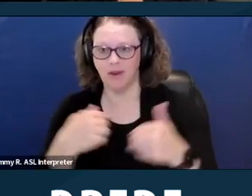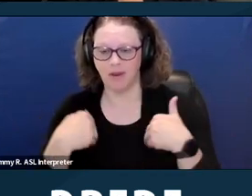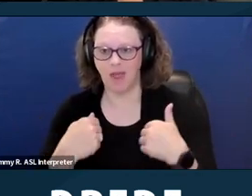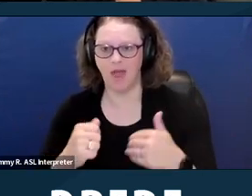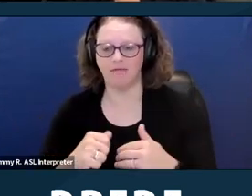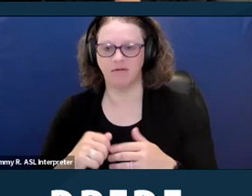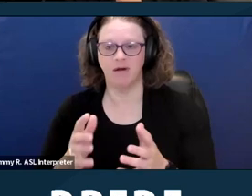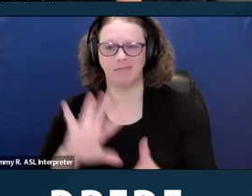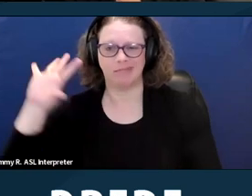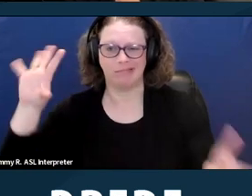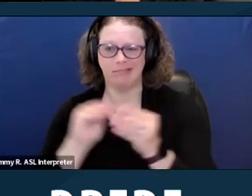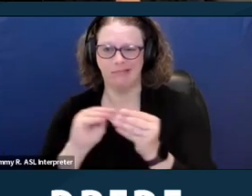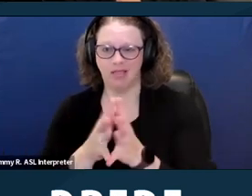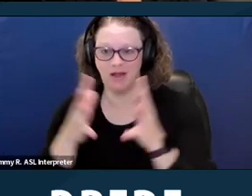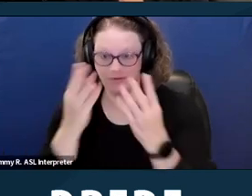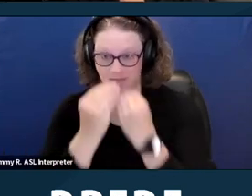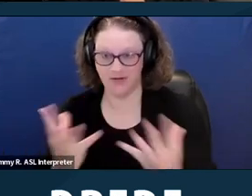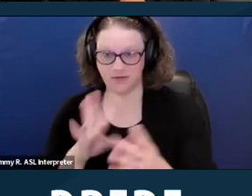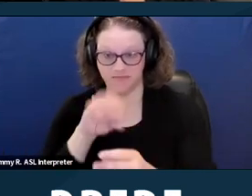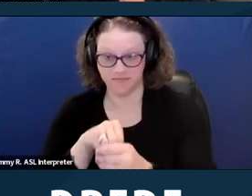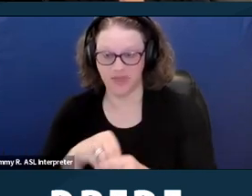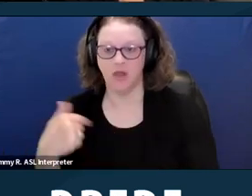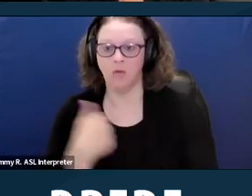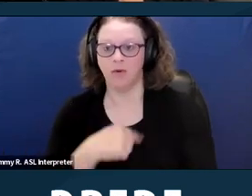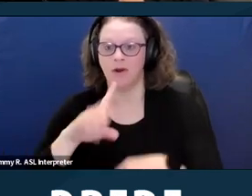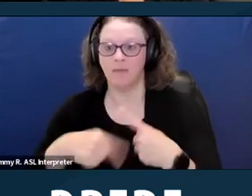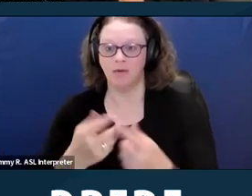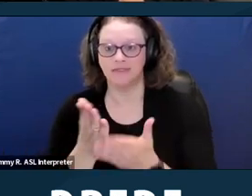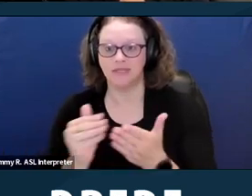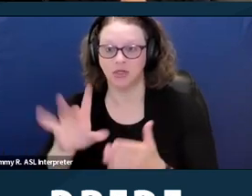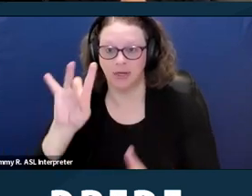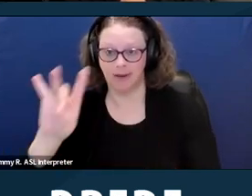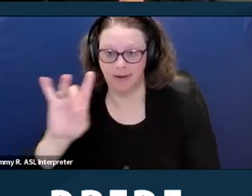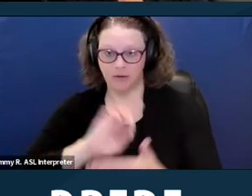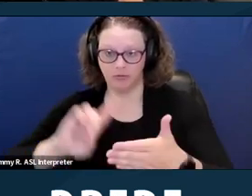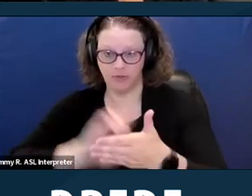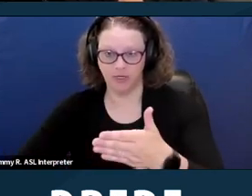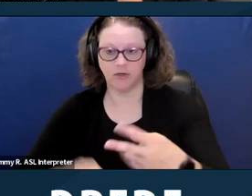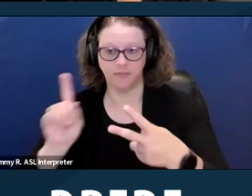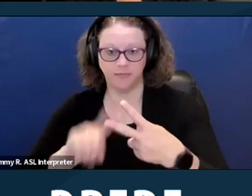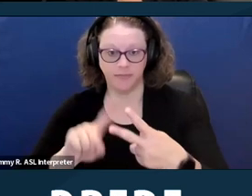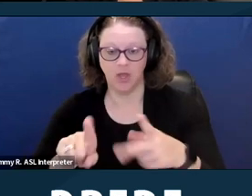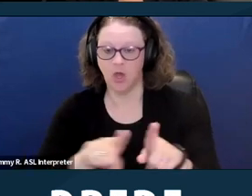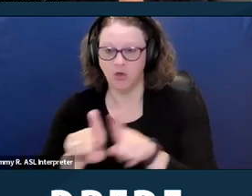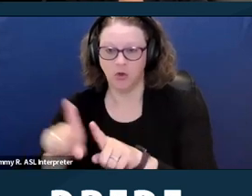We are going to talk about Section Eight discrimination. We're also gonna talk about other screening protections